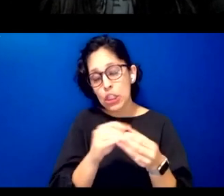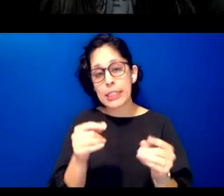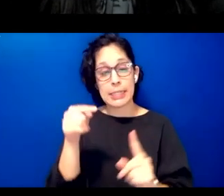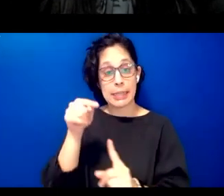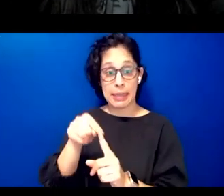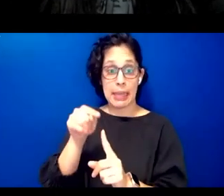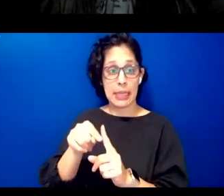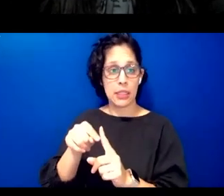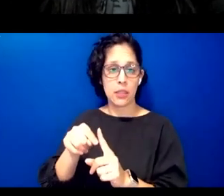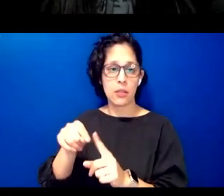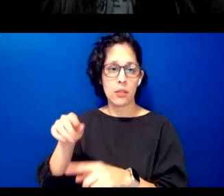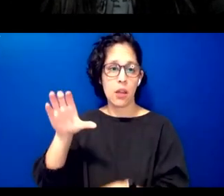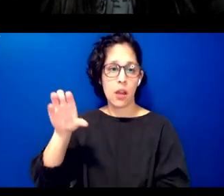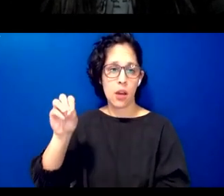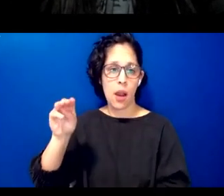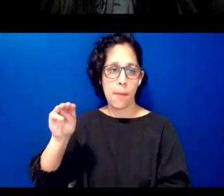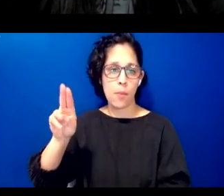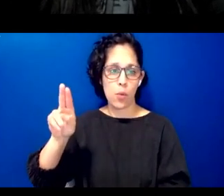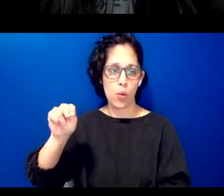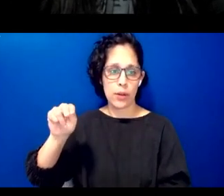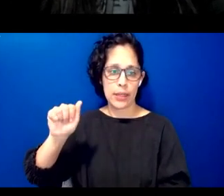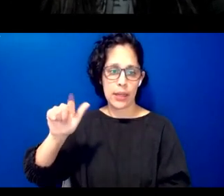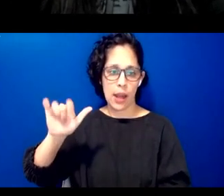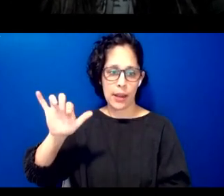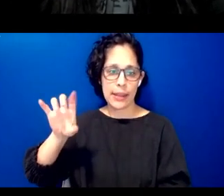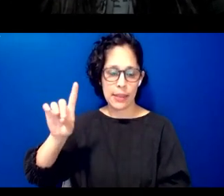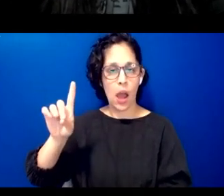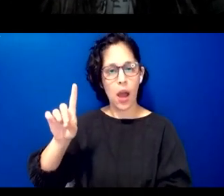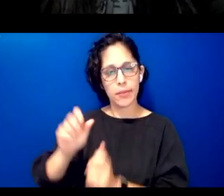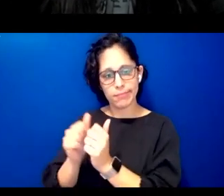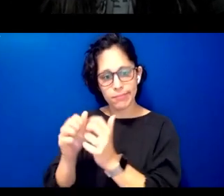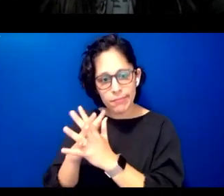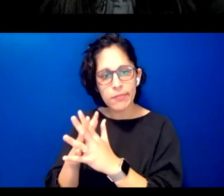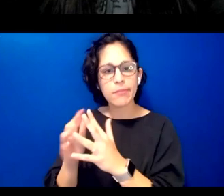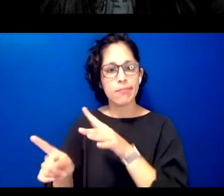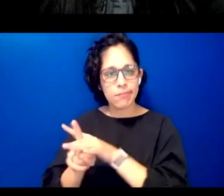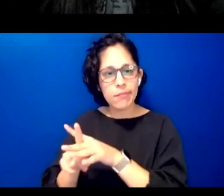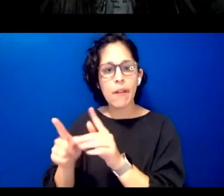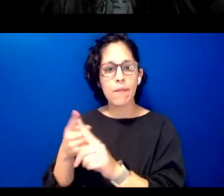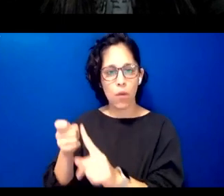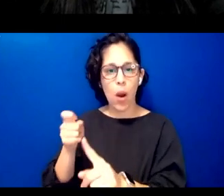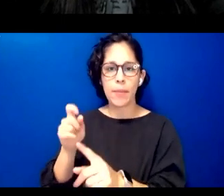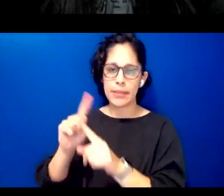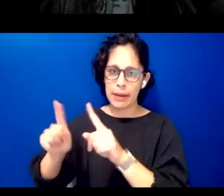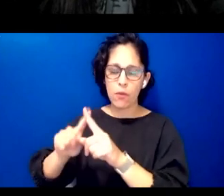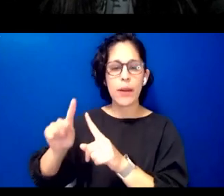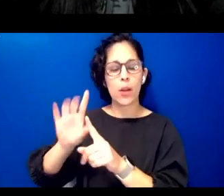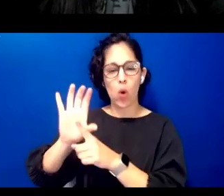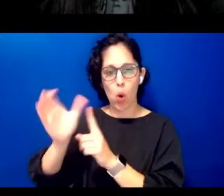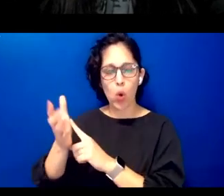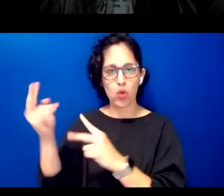a zabotec cosmo vision asserting local strategies that engage cultural practice such as making